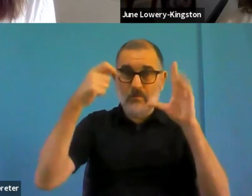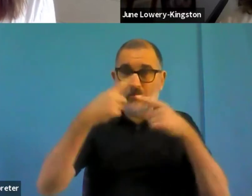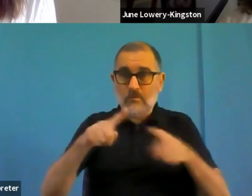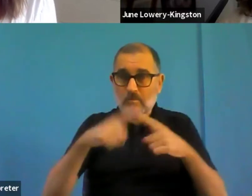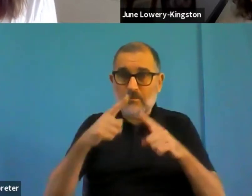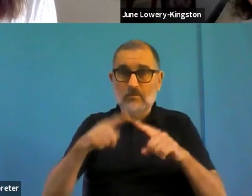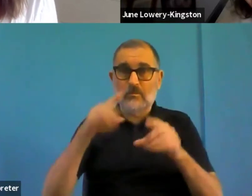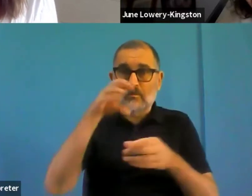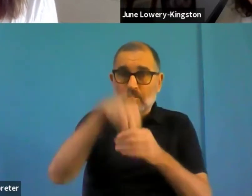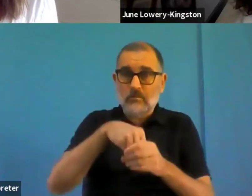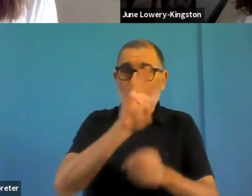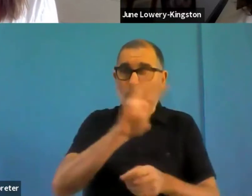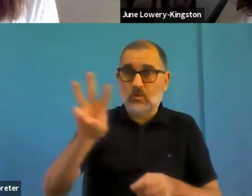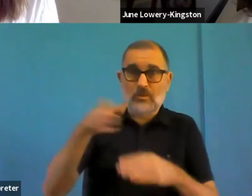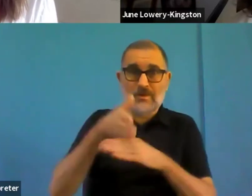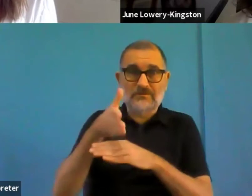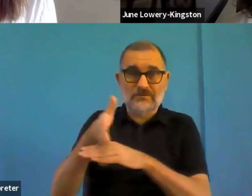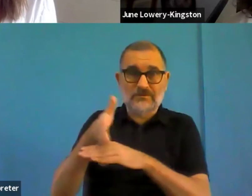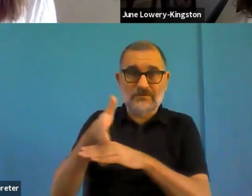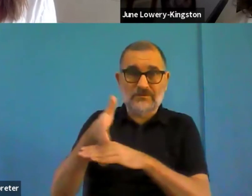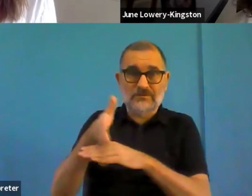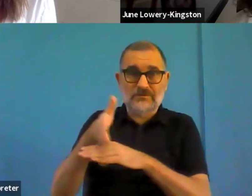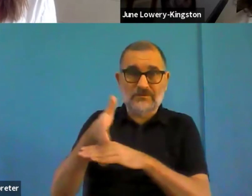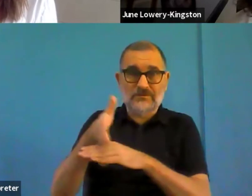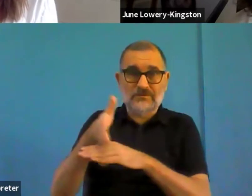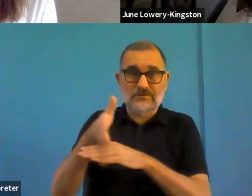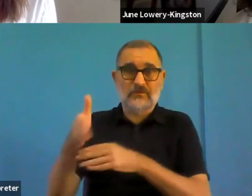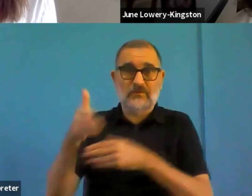But the really big game changer, I think, will be the European Accessibility Act when